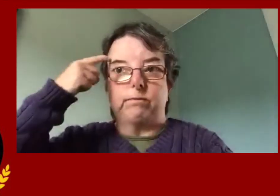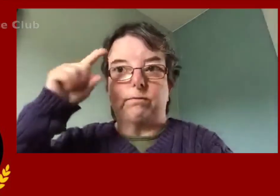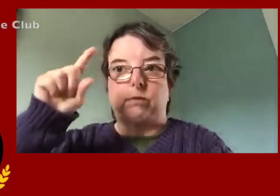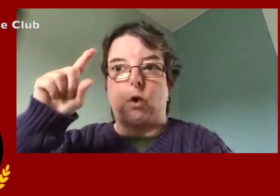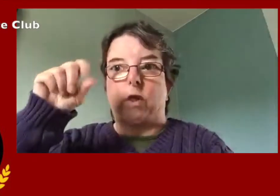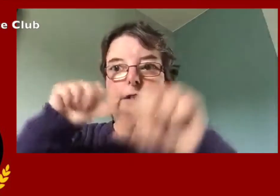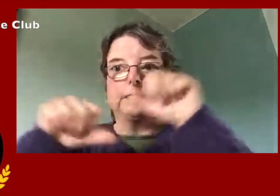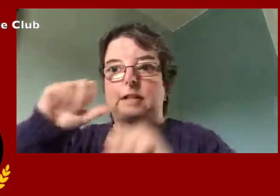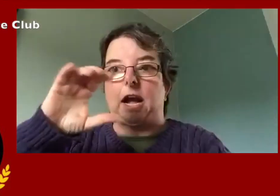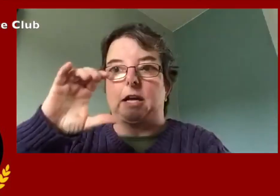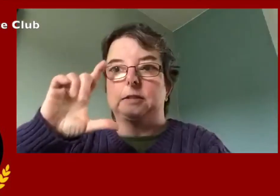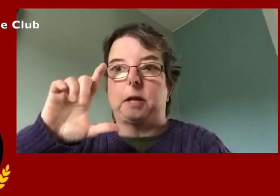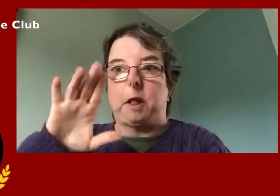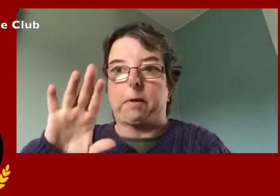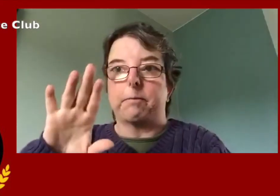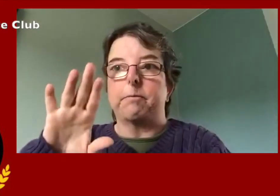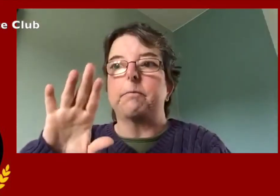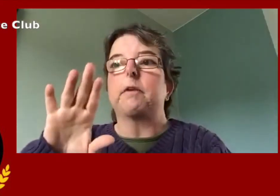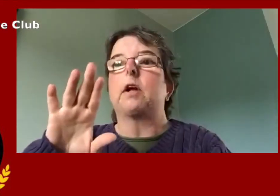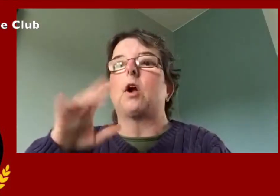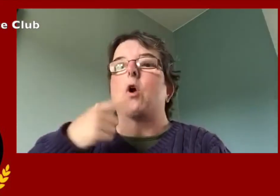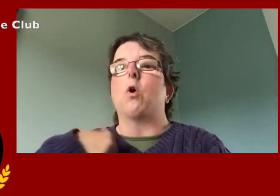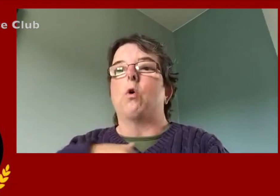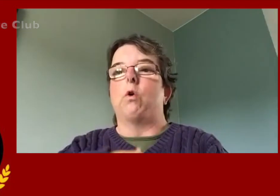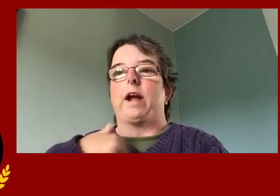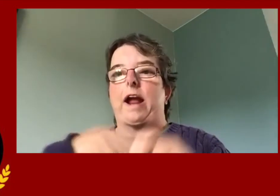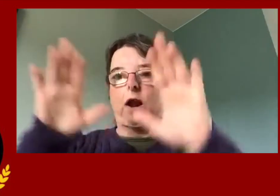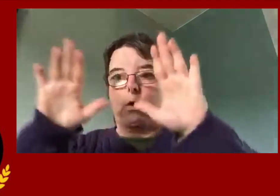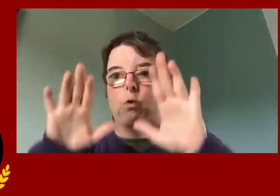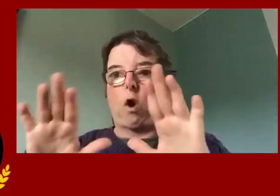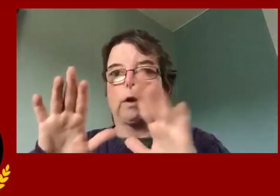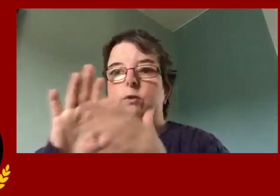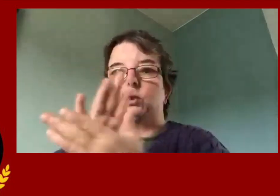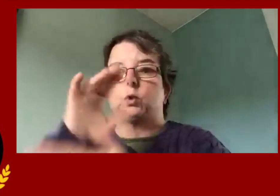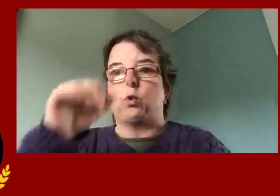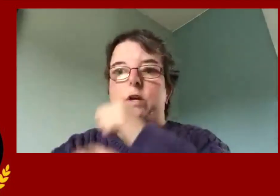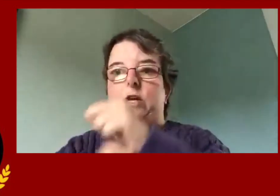I am the sponsor for the Science Club.